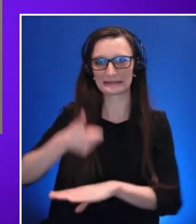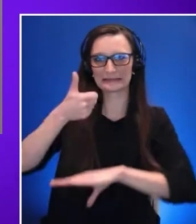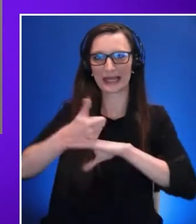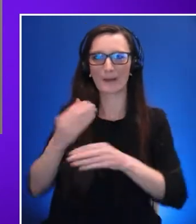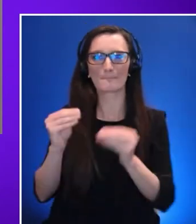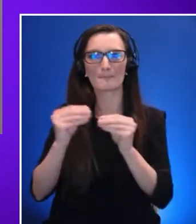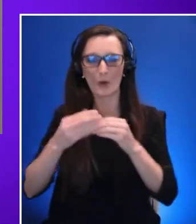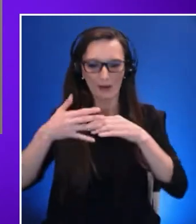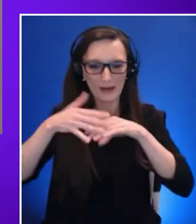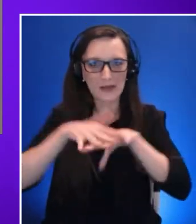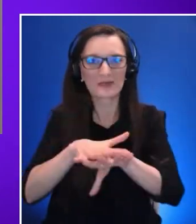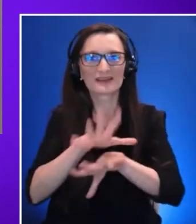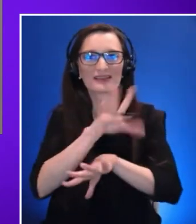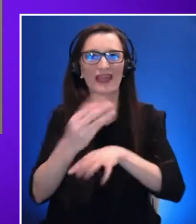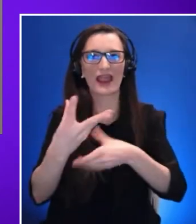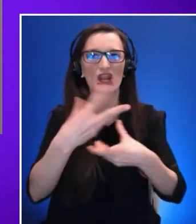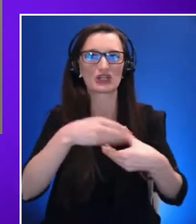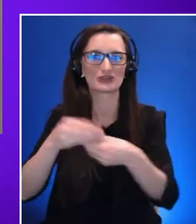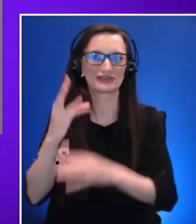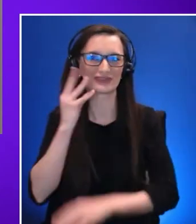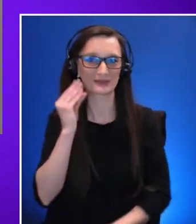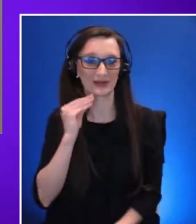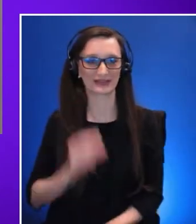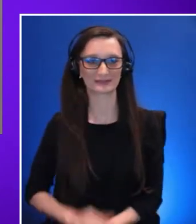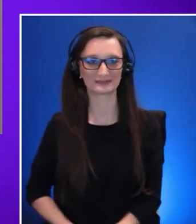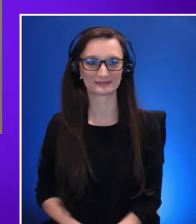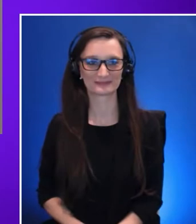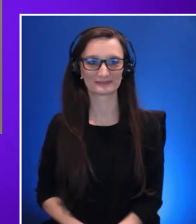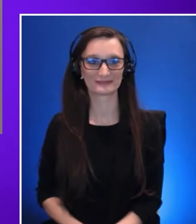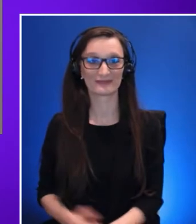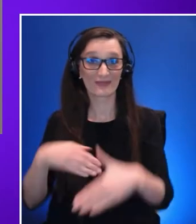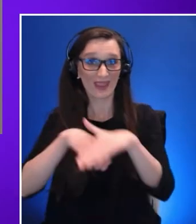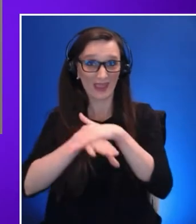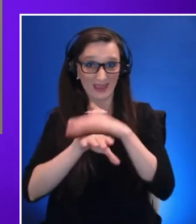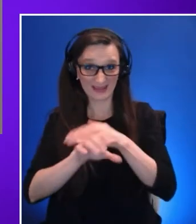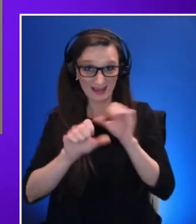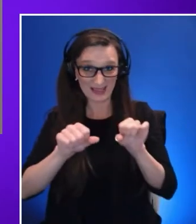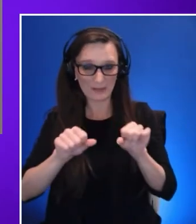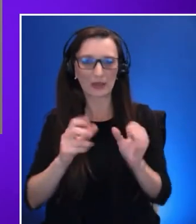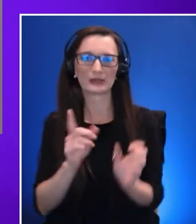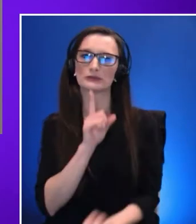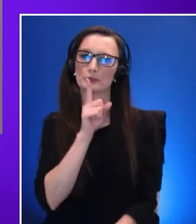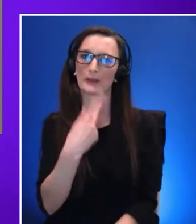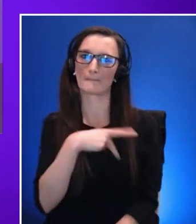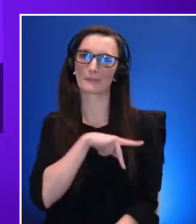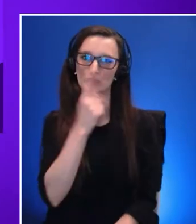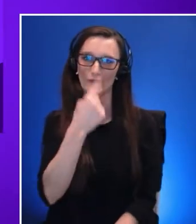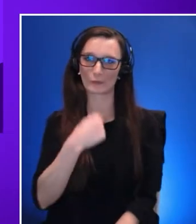So accessibility is very personal to me. It allows my colleagues some of my family and friends